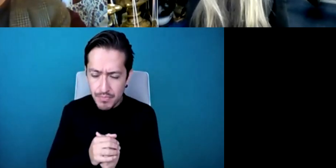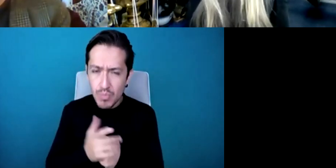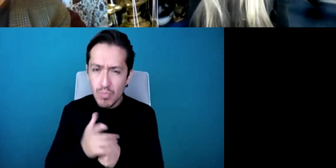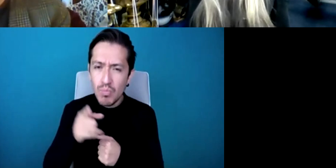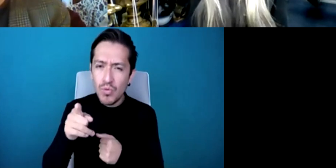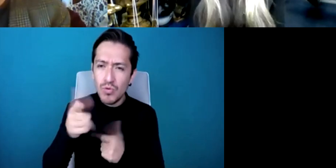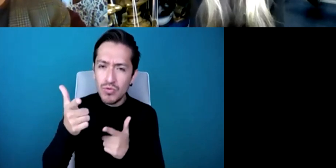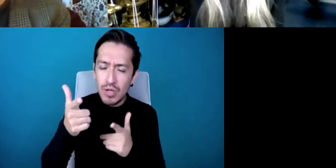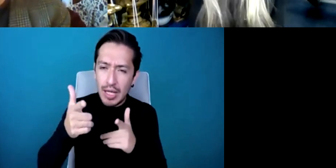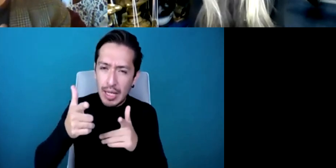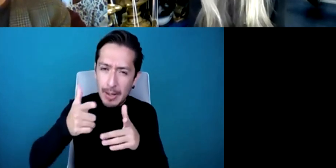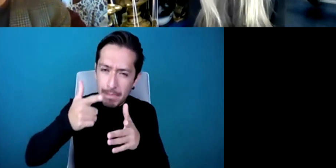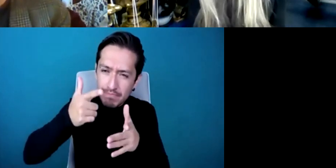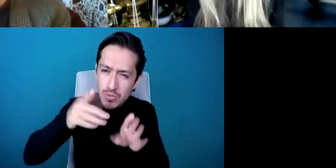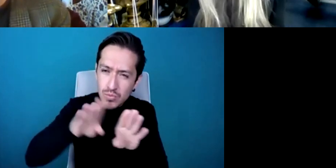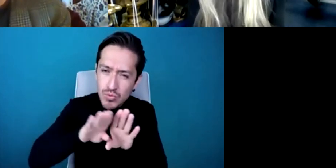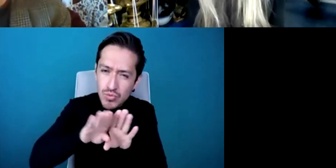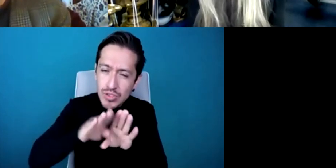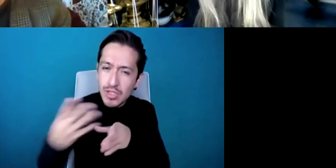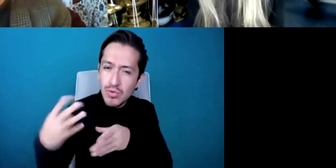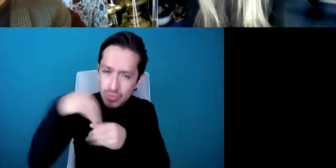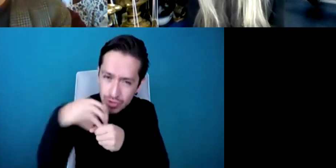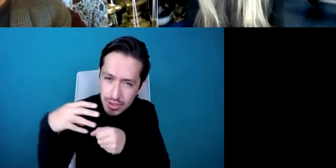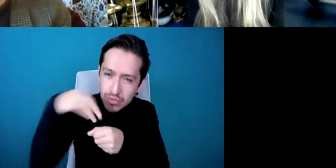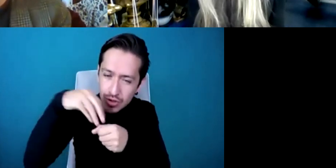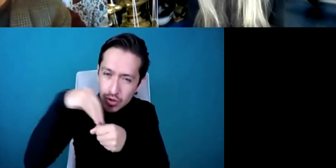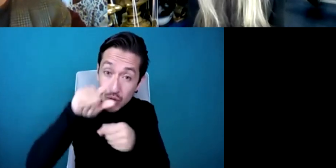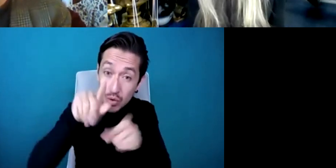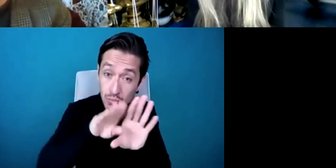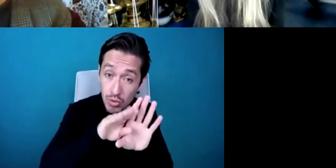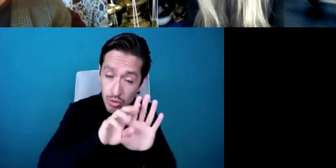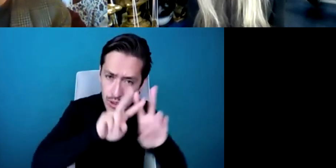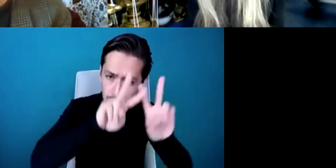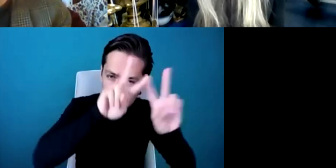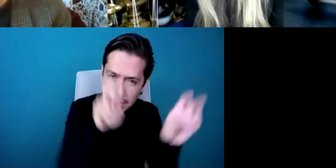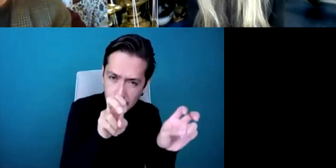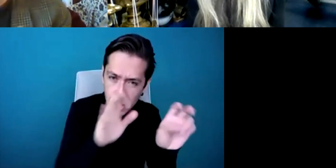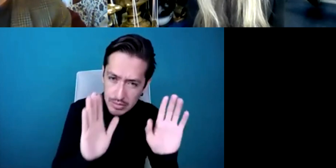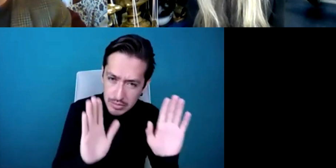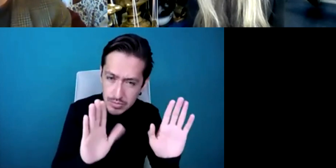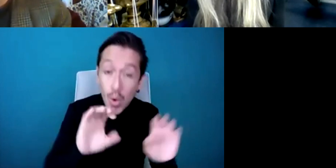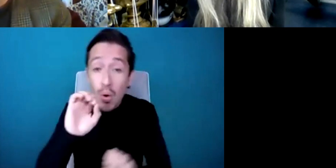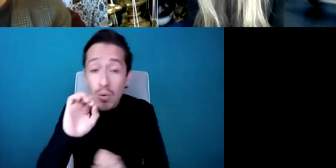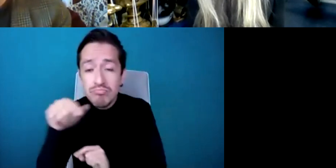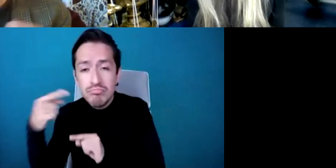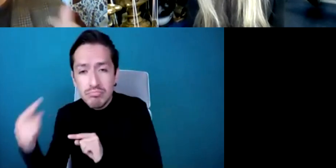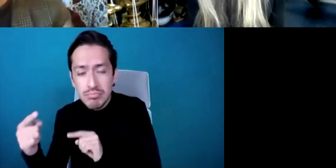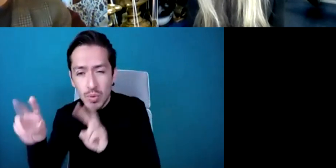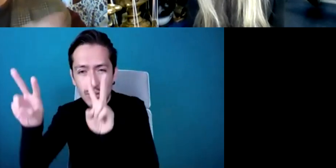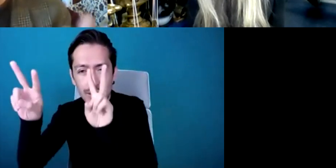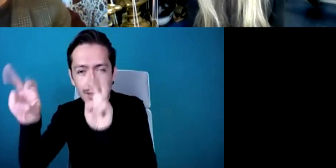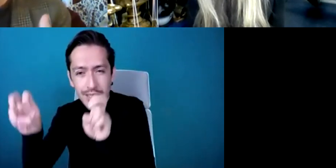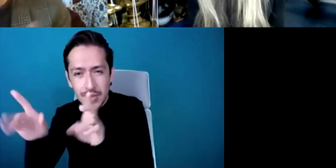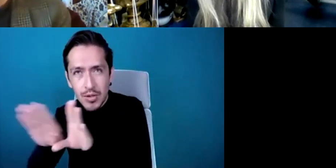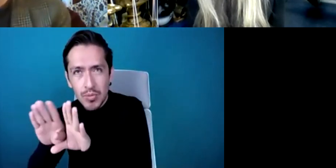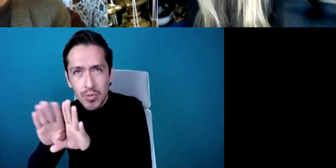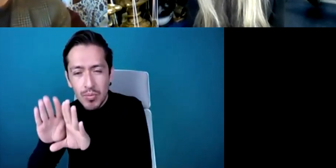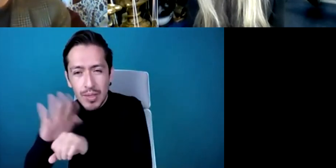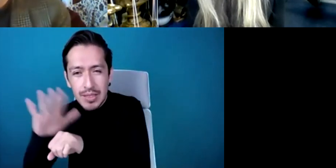or is it more marked by the practice of challenge and challenging various prejudices and so on.